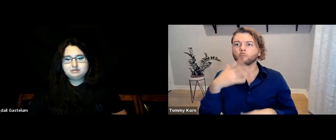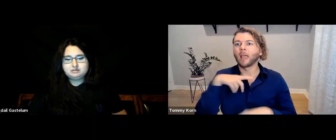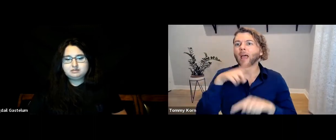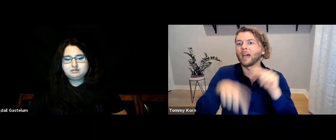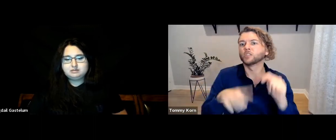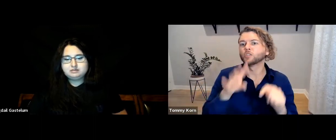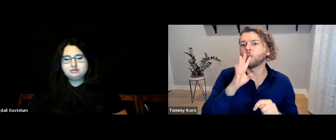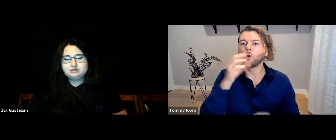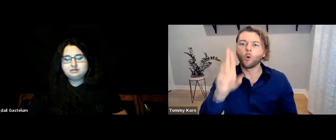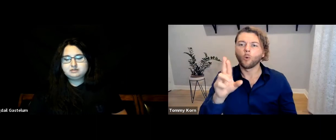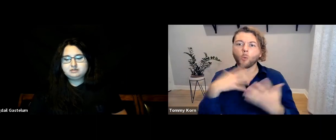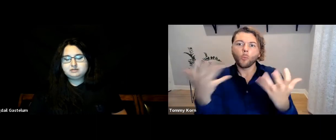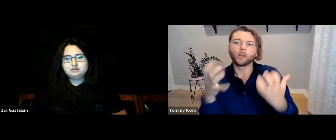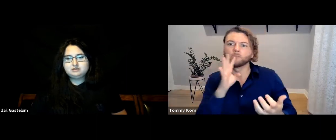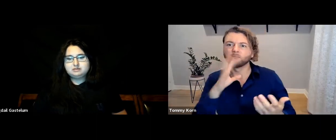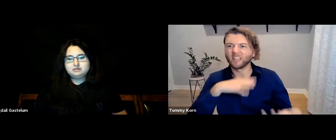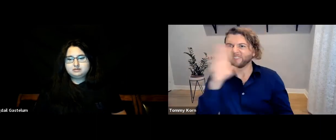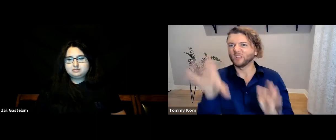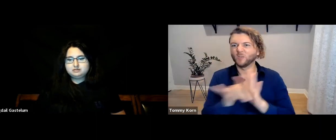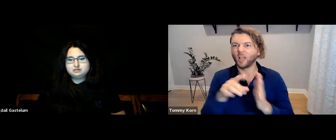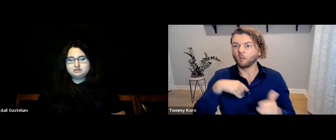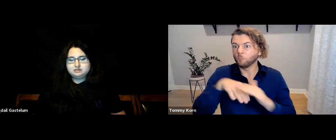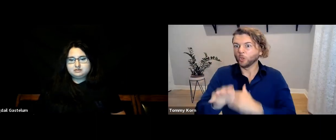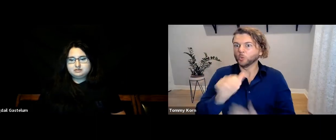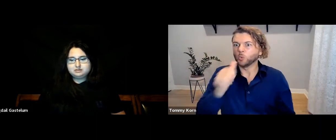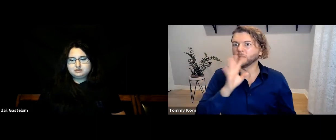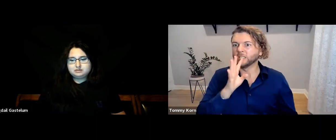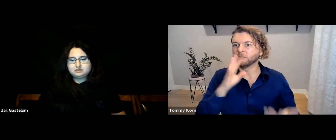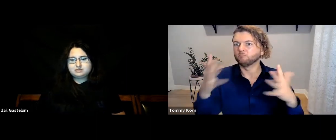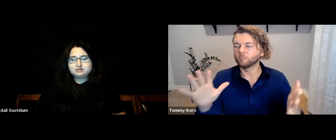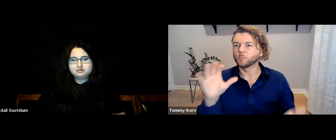whether we could talk or whether we wanted to talk. I was born and didn’t speak; that’s just how it is.